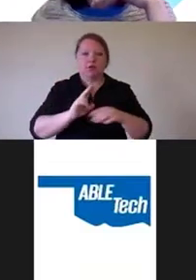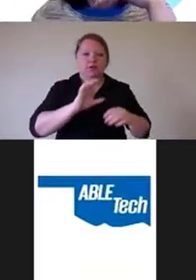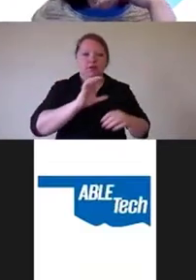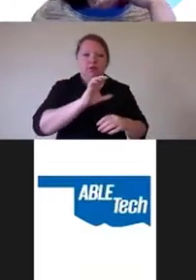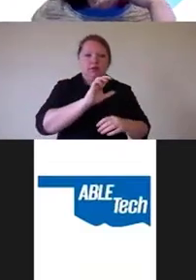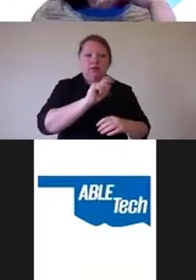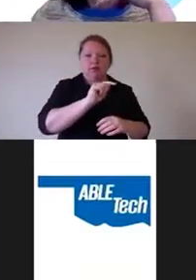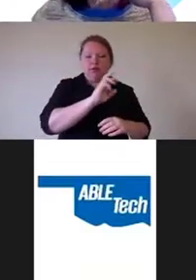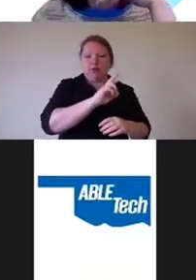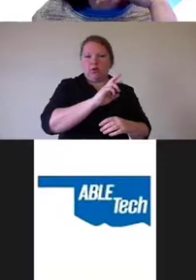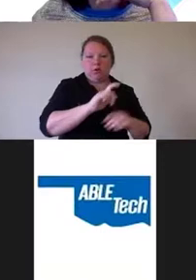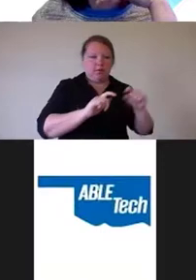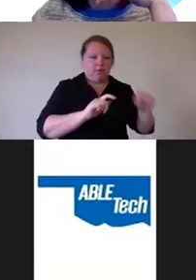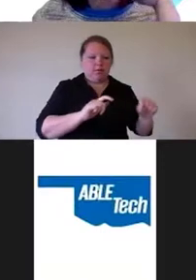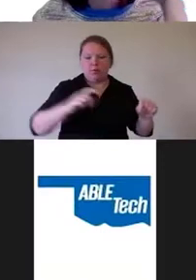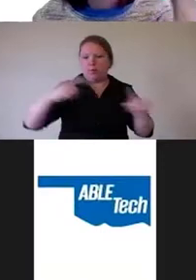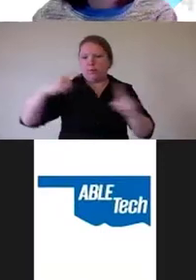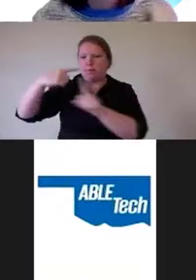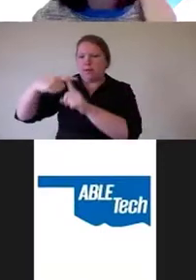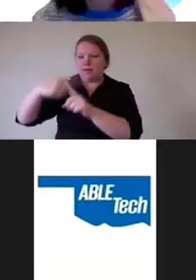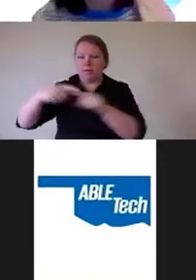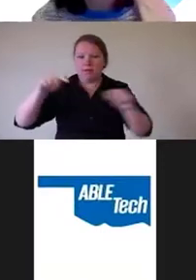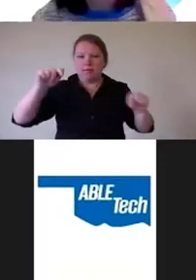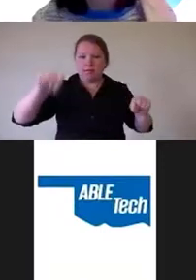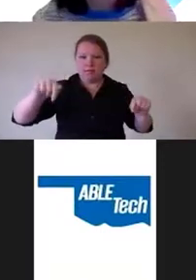But on the other hand, when you're taking over,